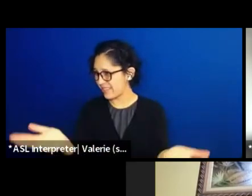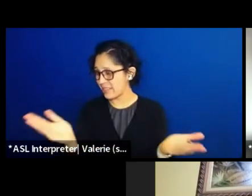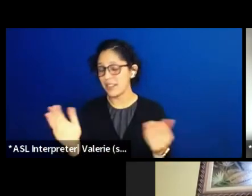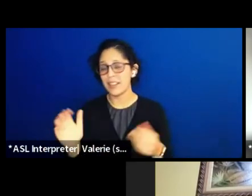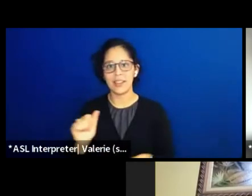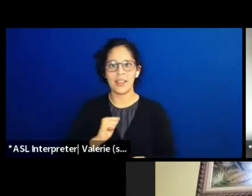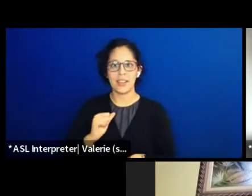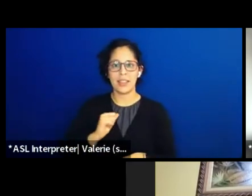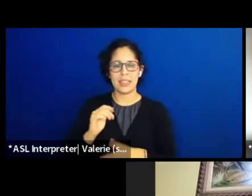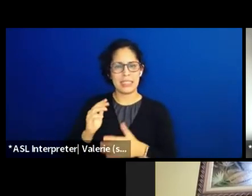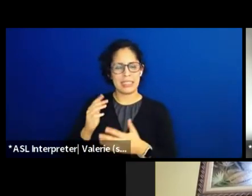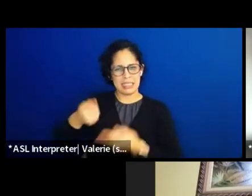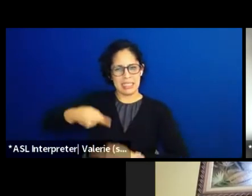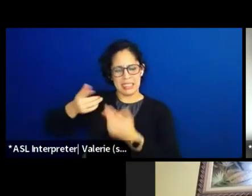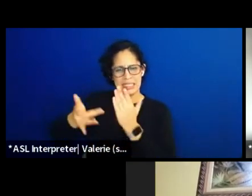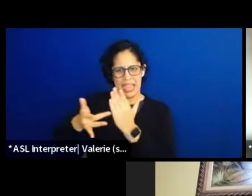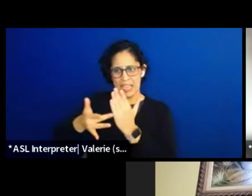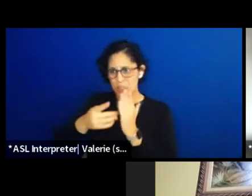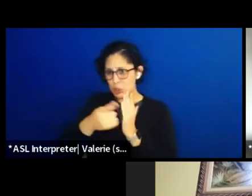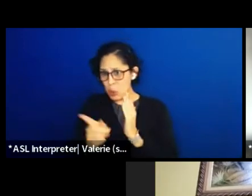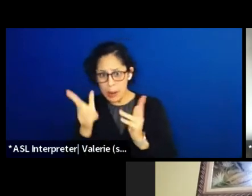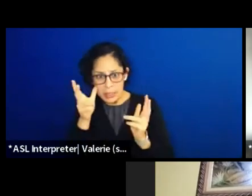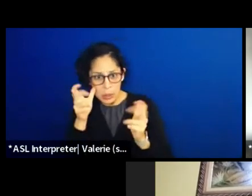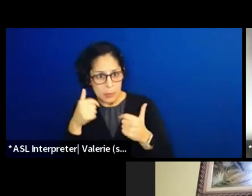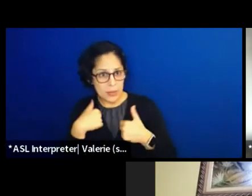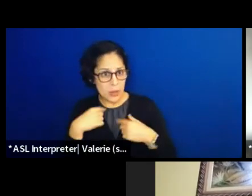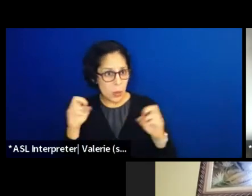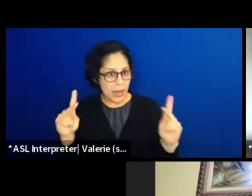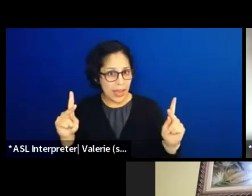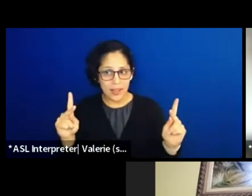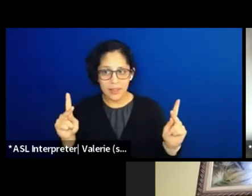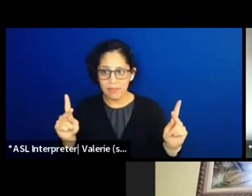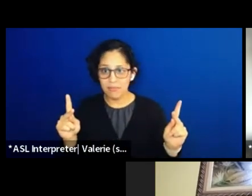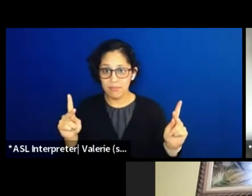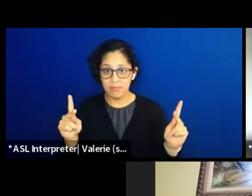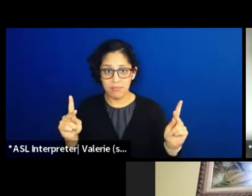Can you hear me okay? Just let me know, all right thank you.